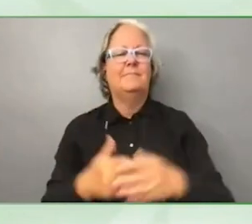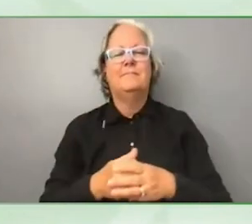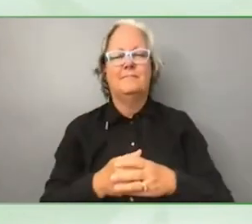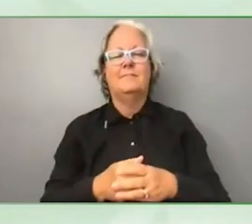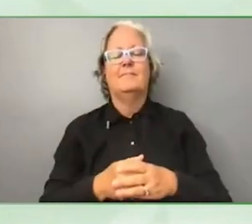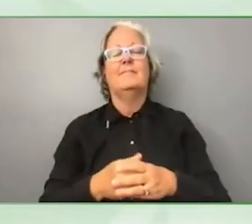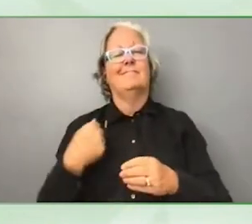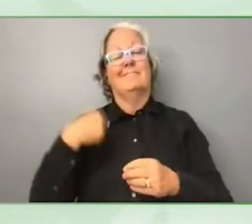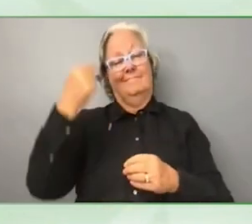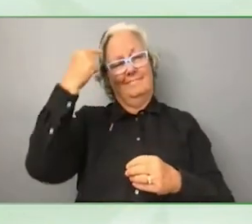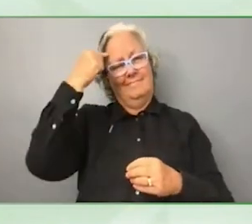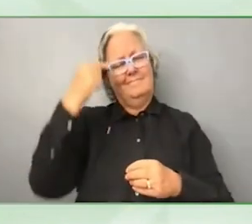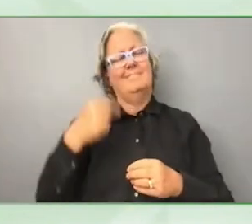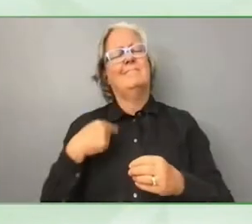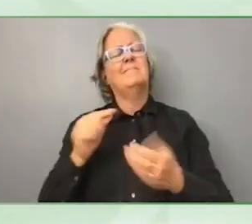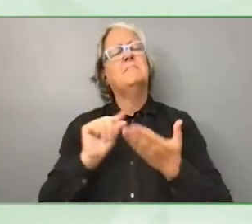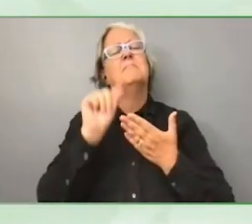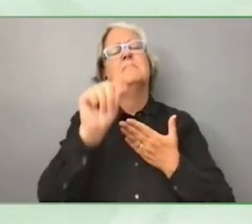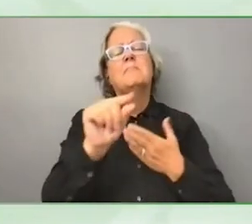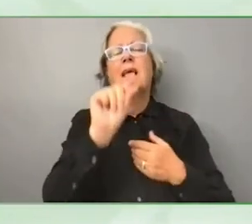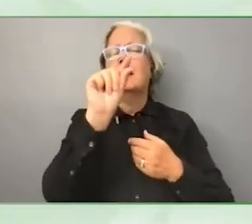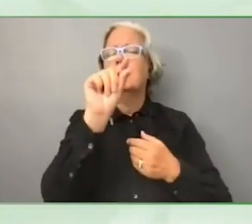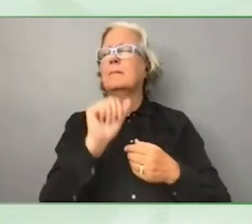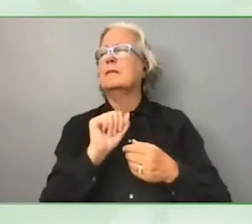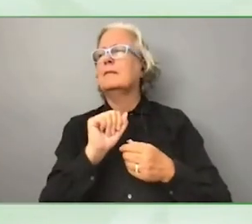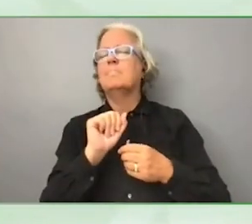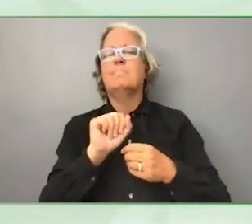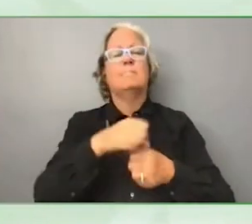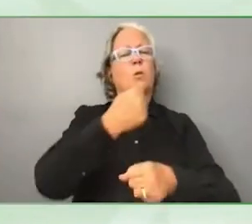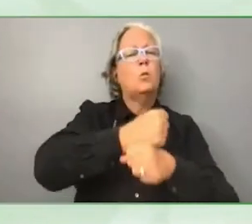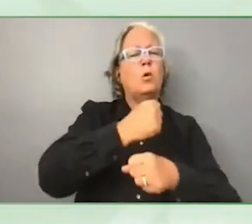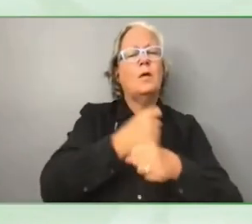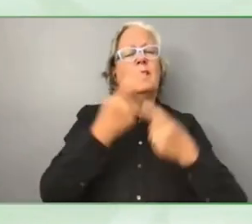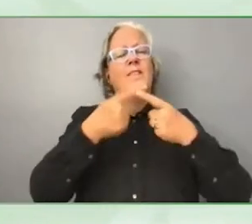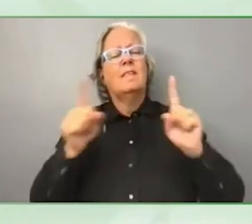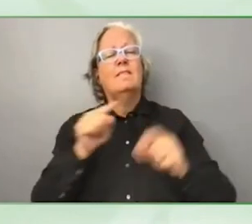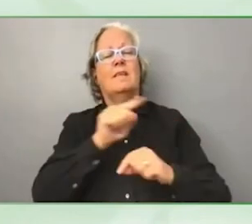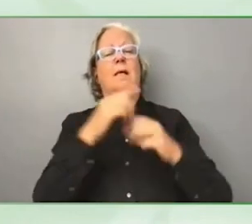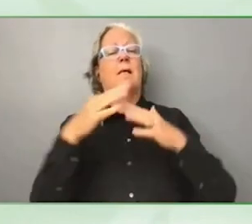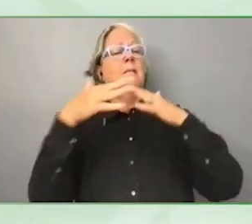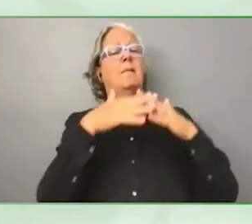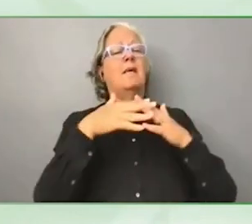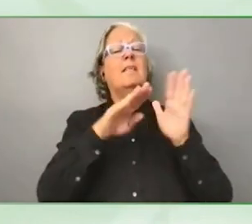to the work of the inter-American group and we work with governments